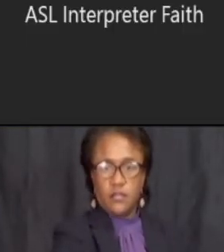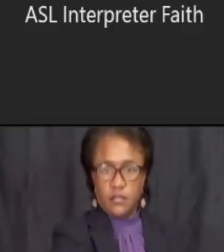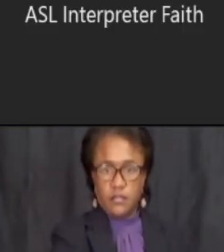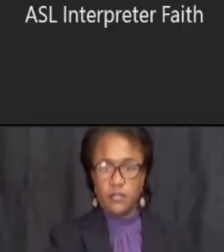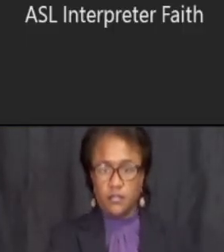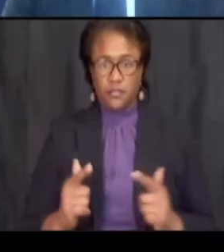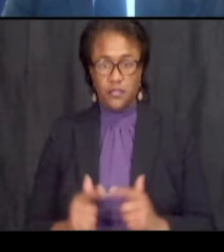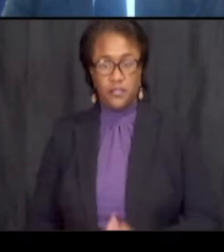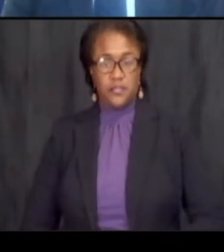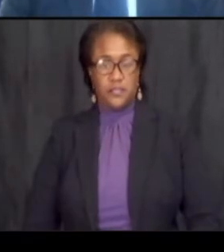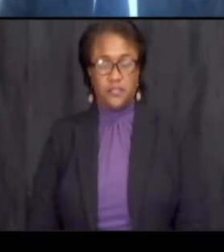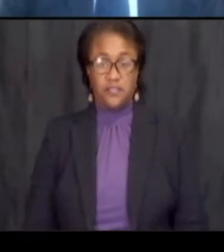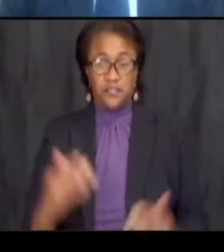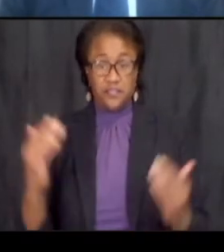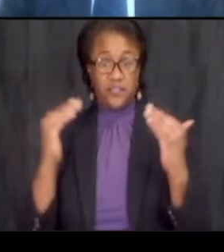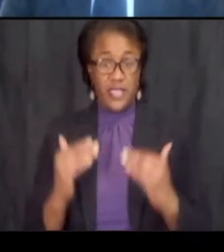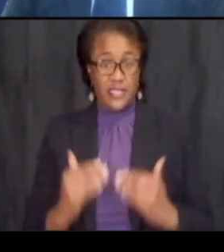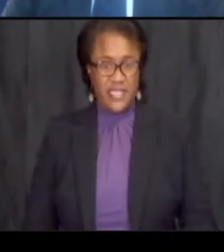next slide please